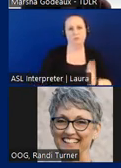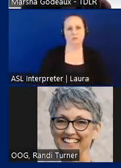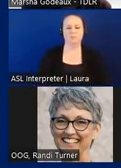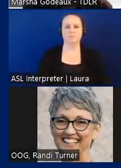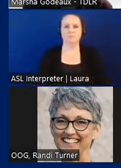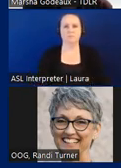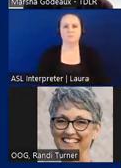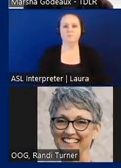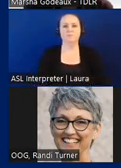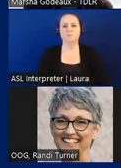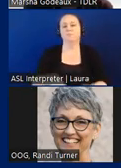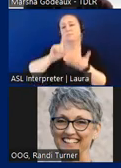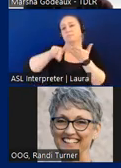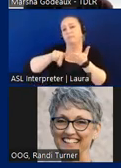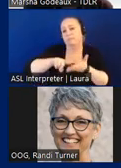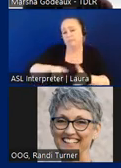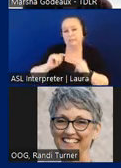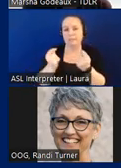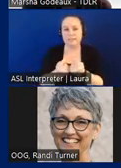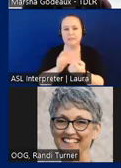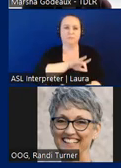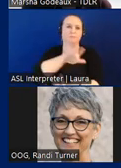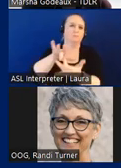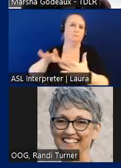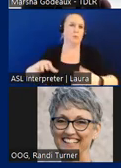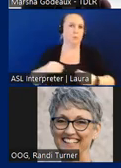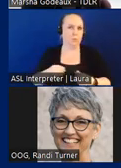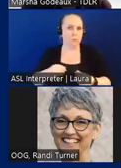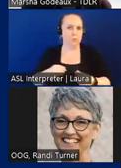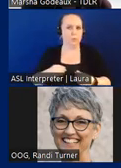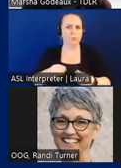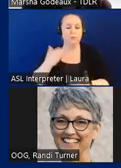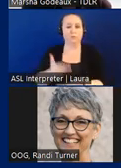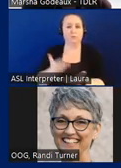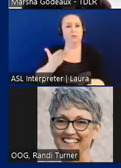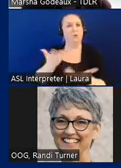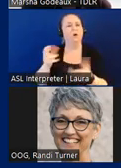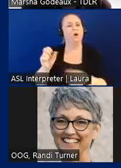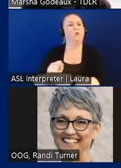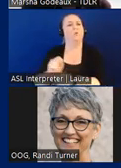the investigator team will then contact the owner to verify the exact work that was performed when